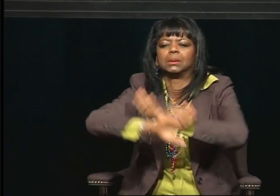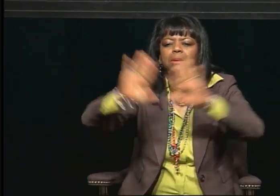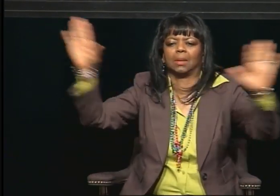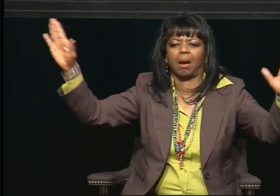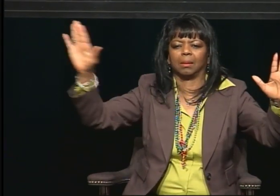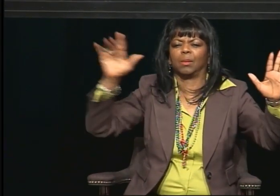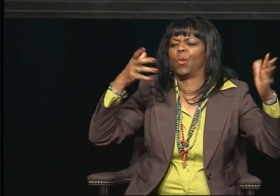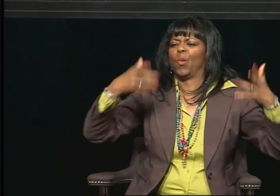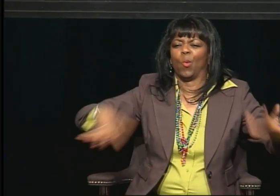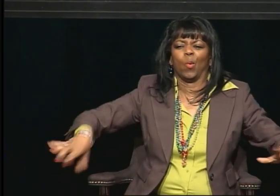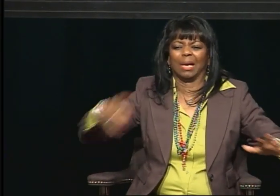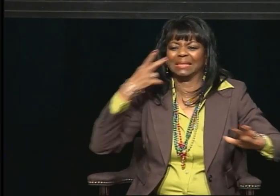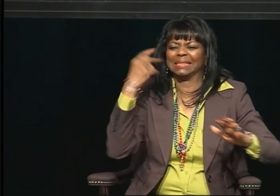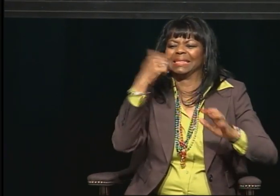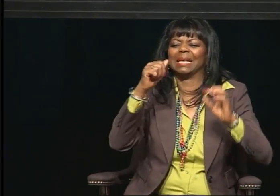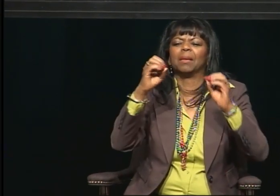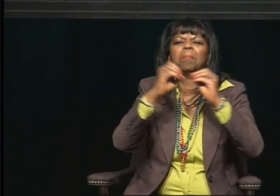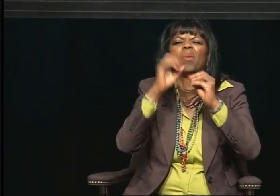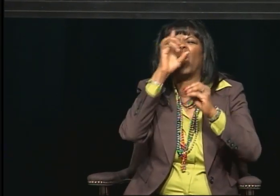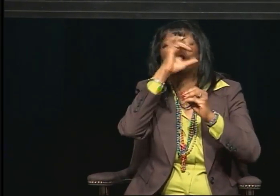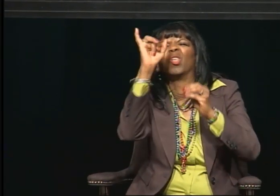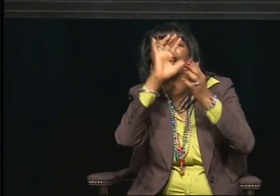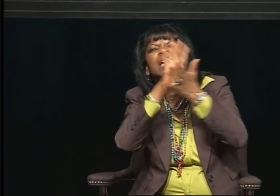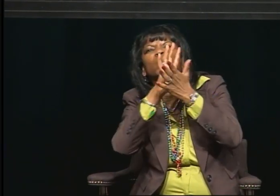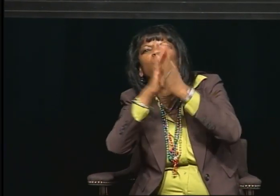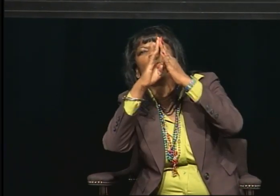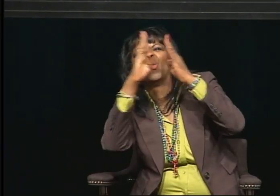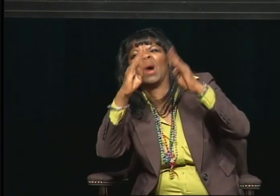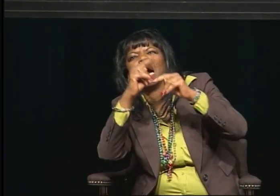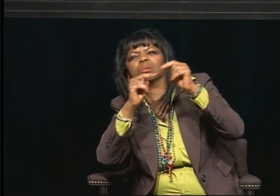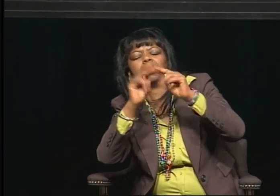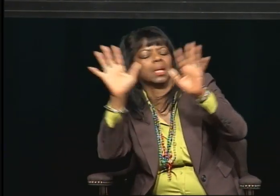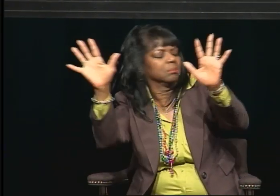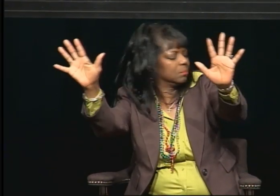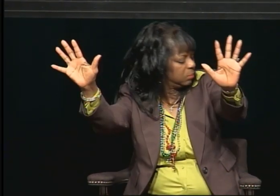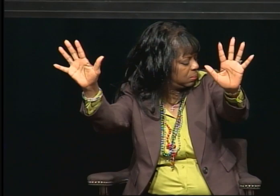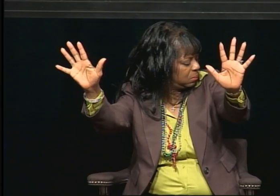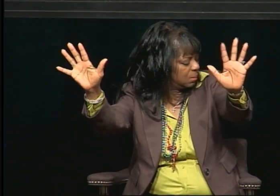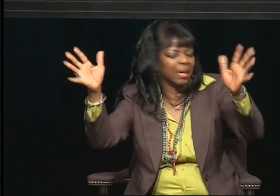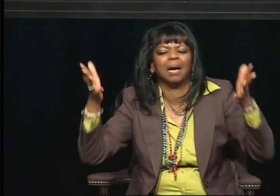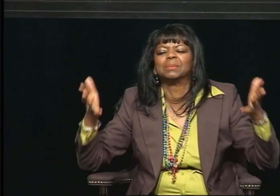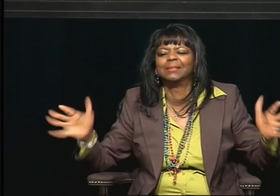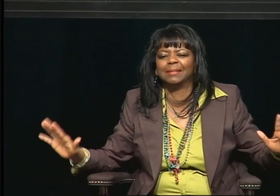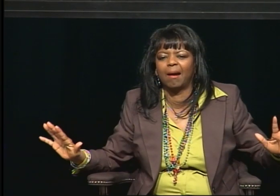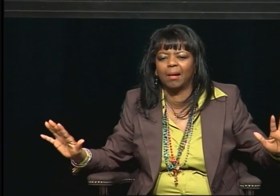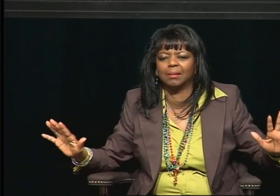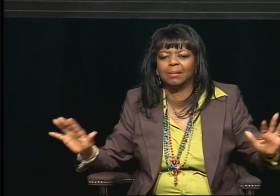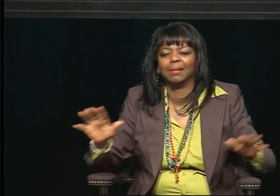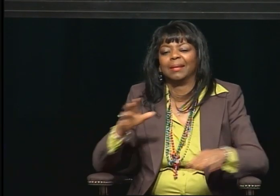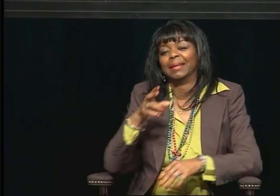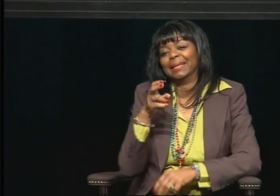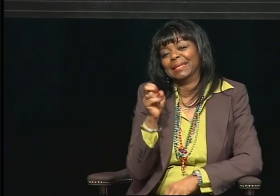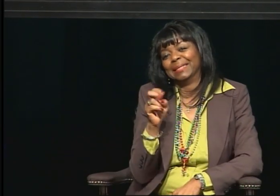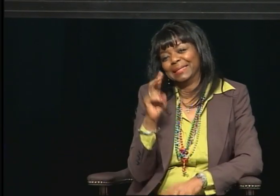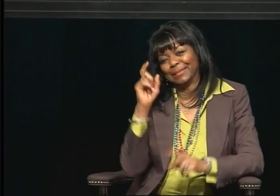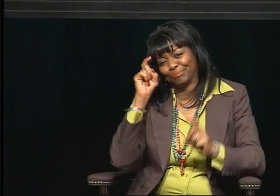I am not interested. And he, of course, looked at me skeptically and said: